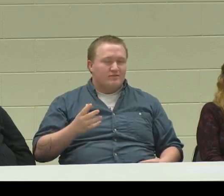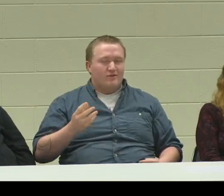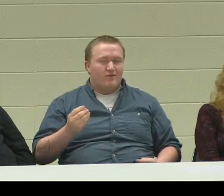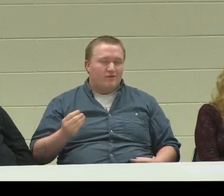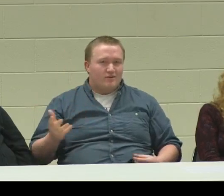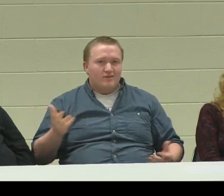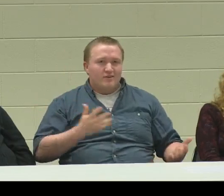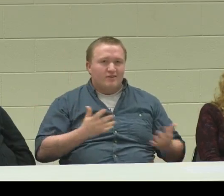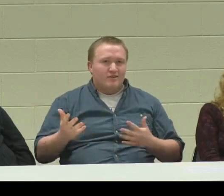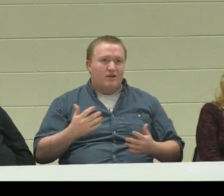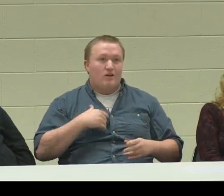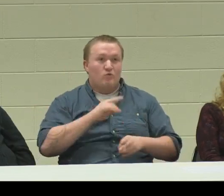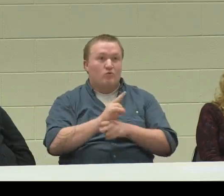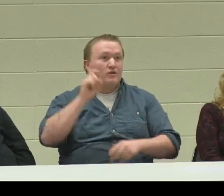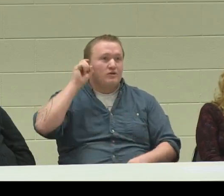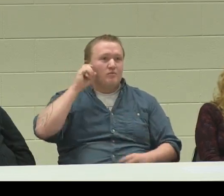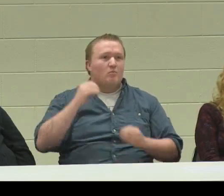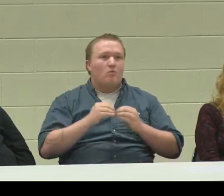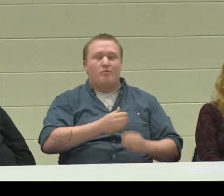totally Deaf, because it was too noisy.